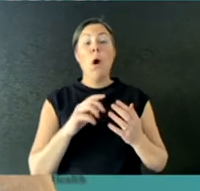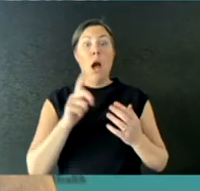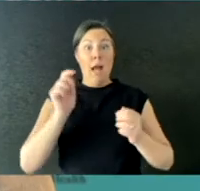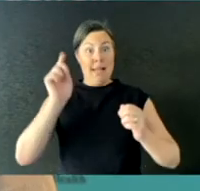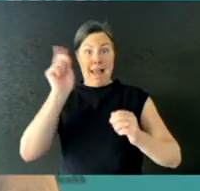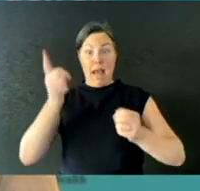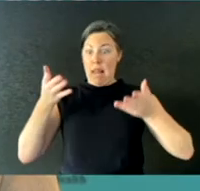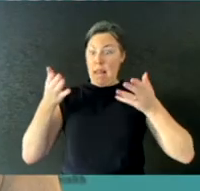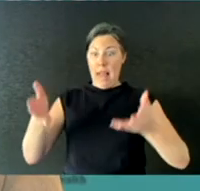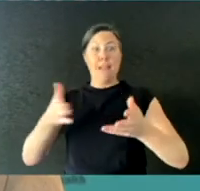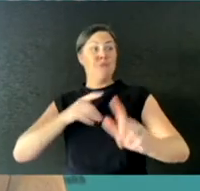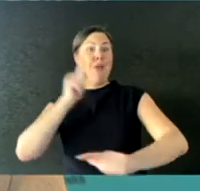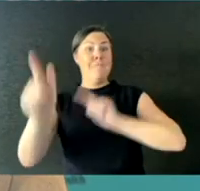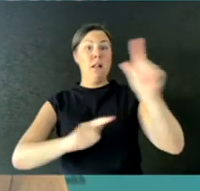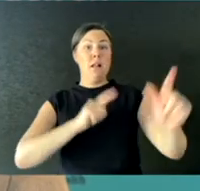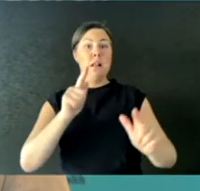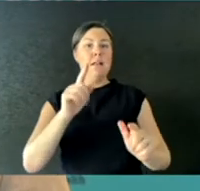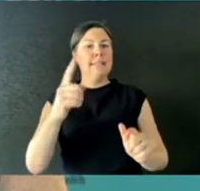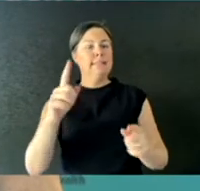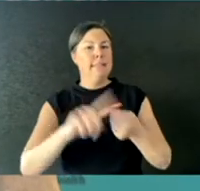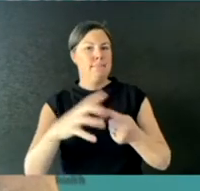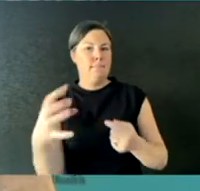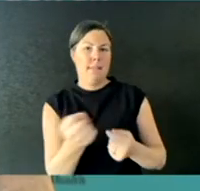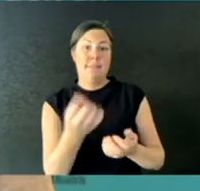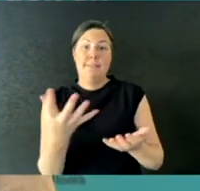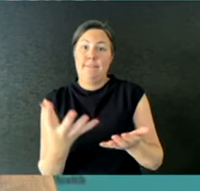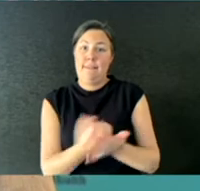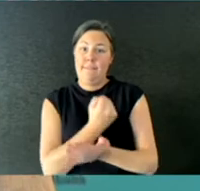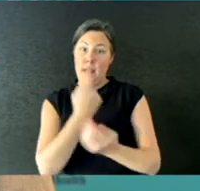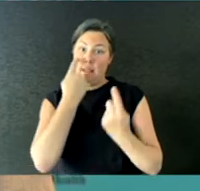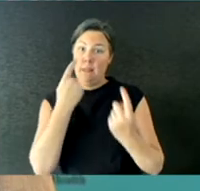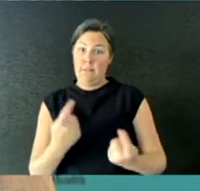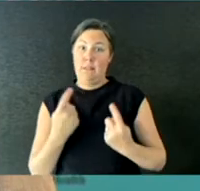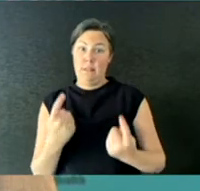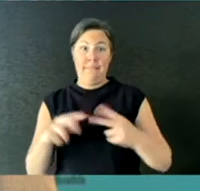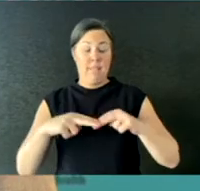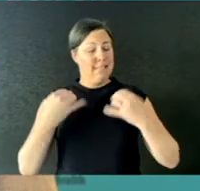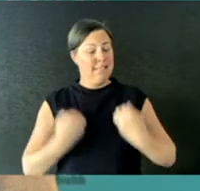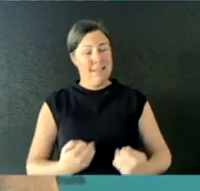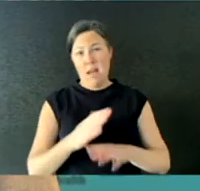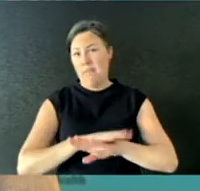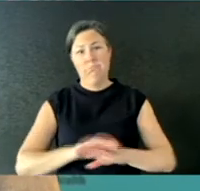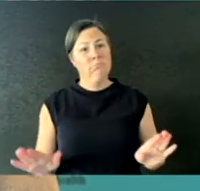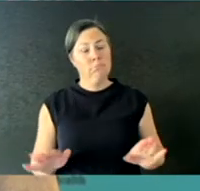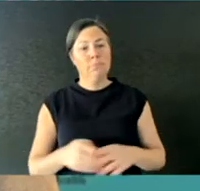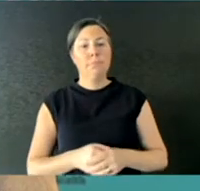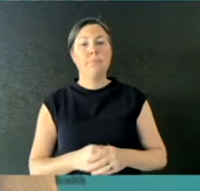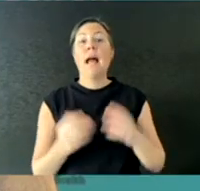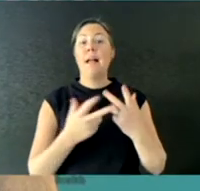We might go to Dana. QUESTION: Thanks Dr Coatsworth. I've actually got two questions.